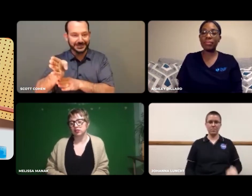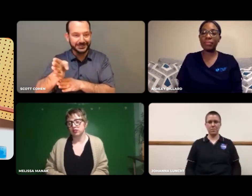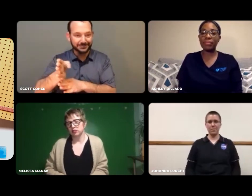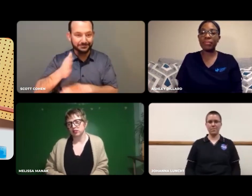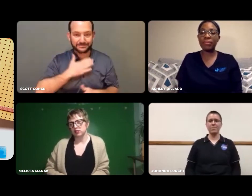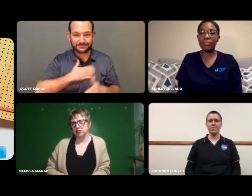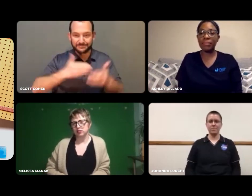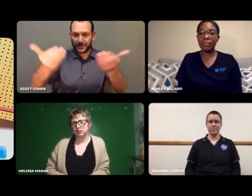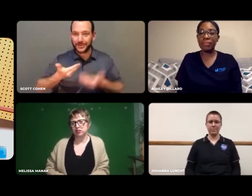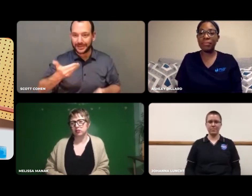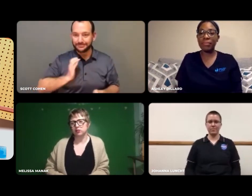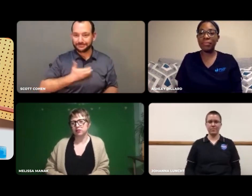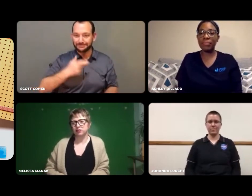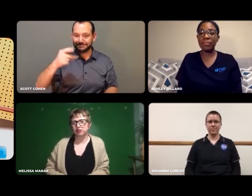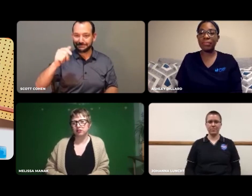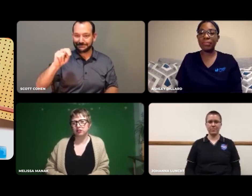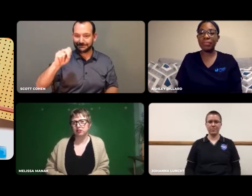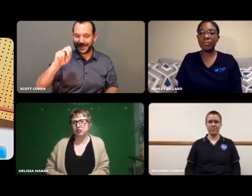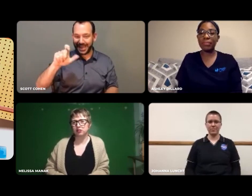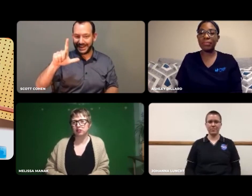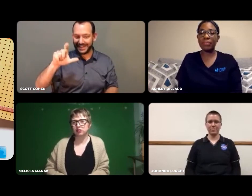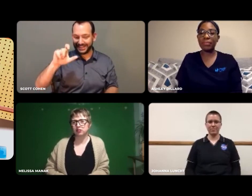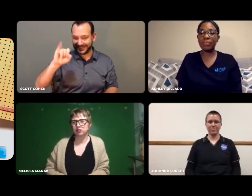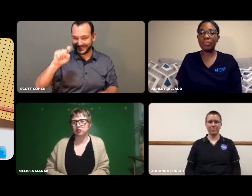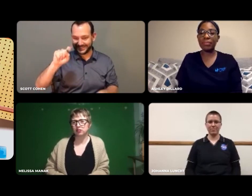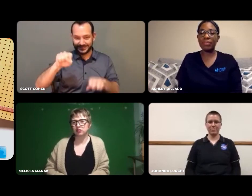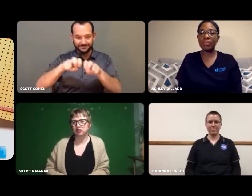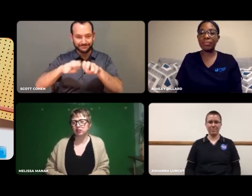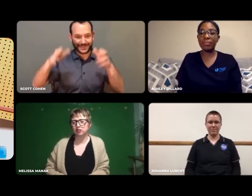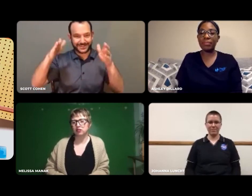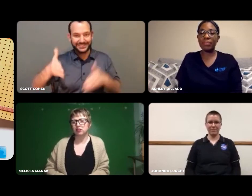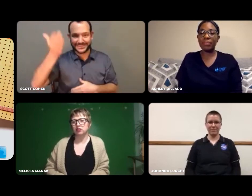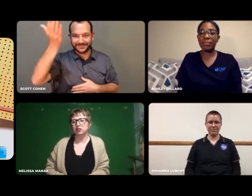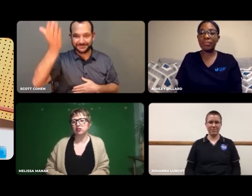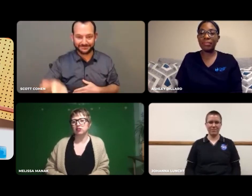Welcome, panelists!